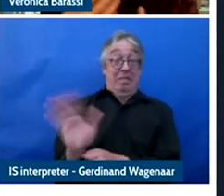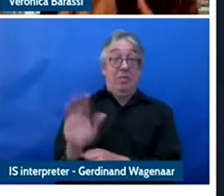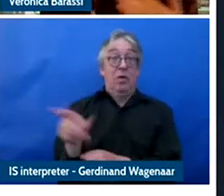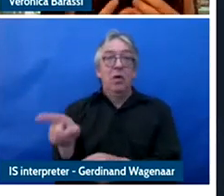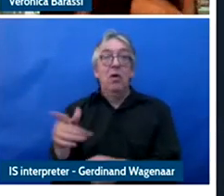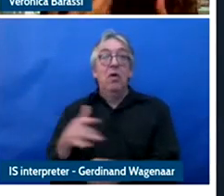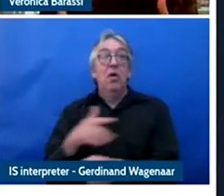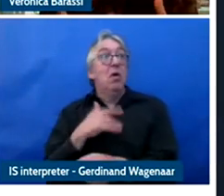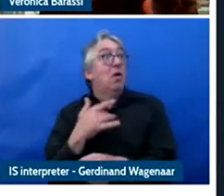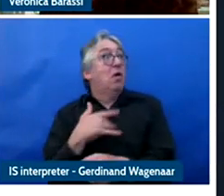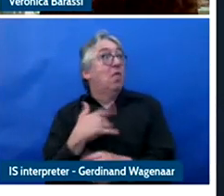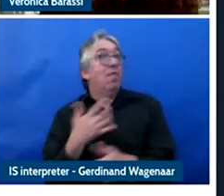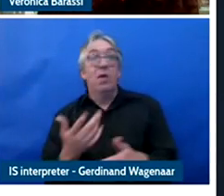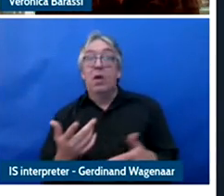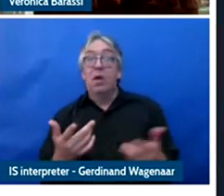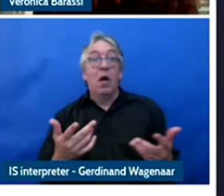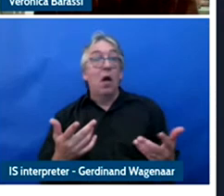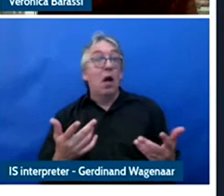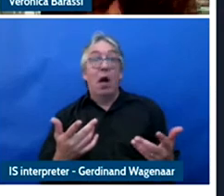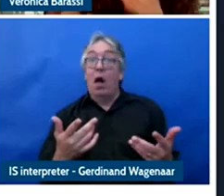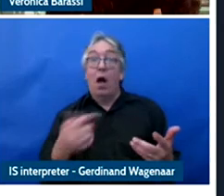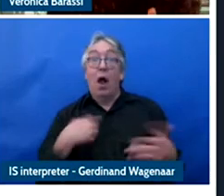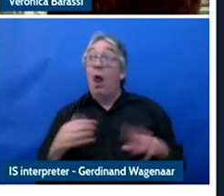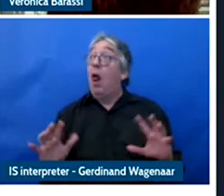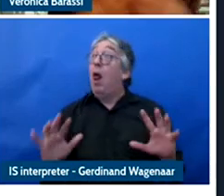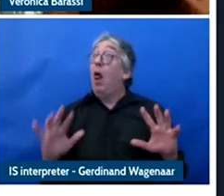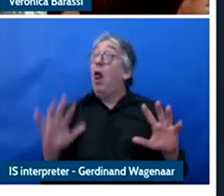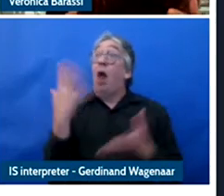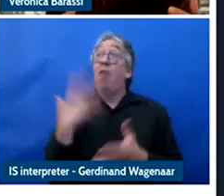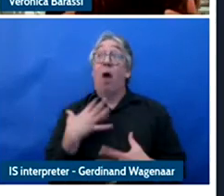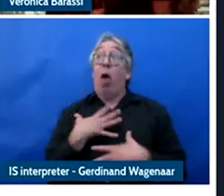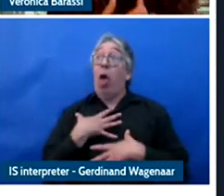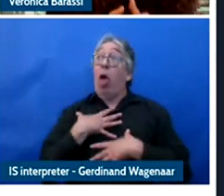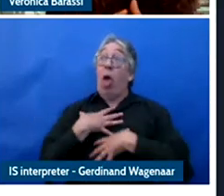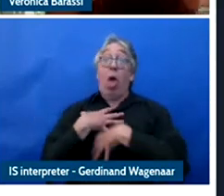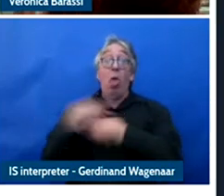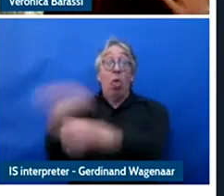and who felt violated about this identification of everyday life and